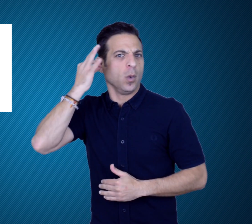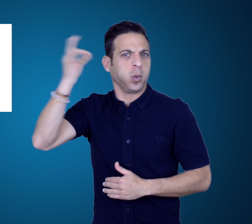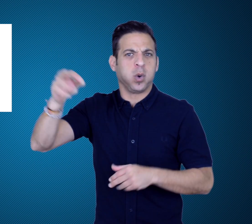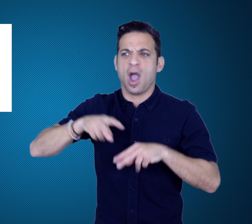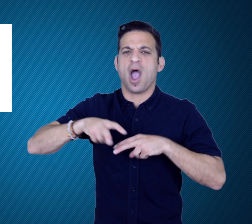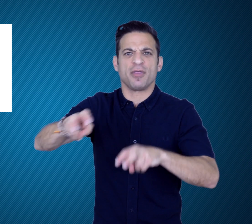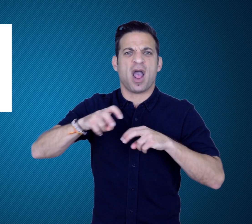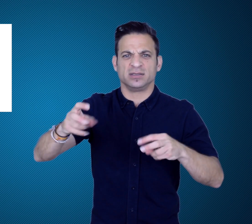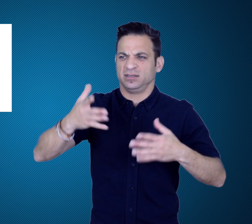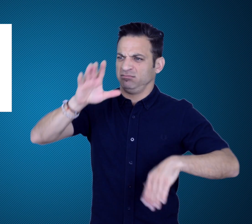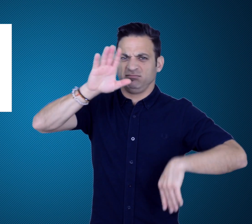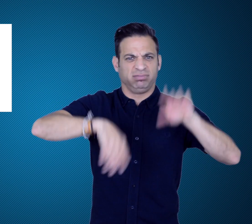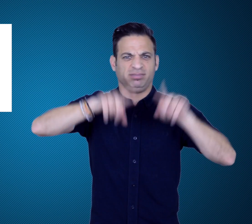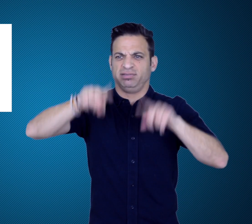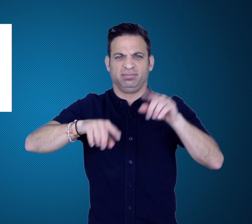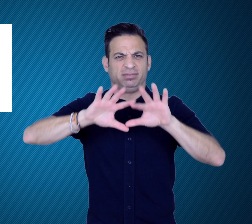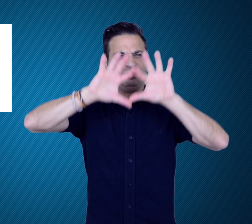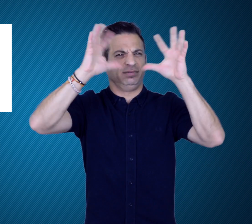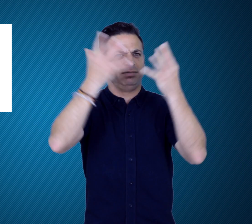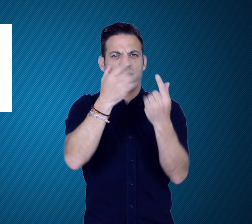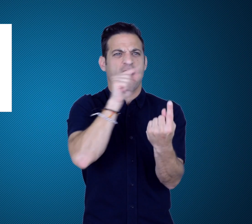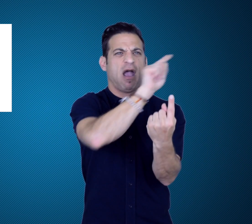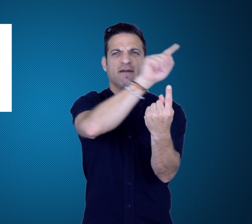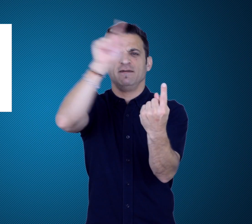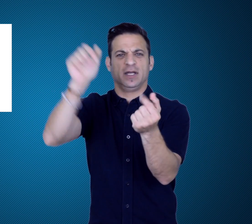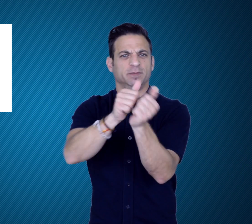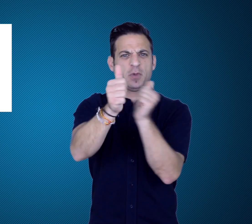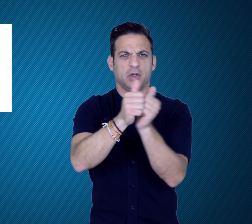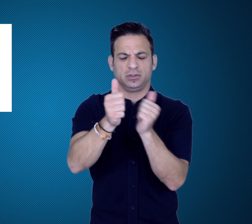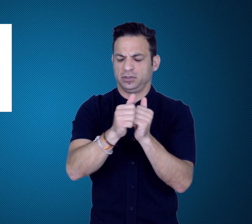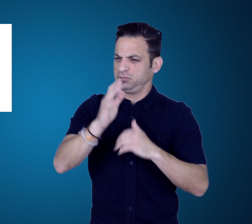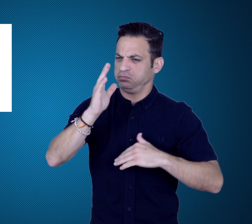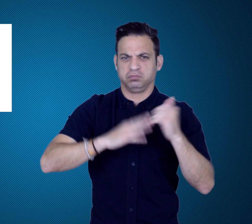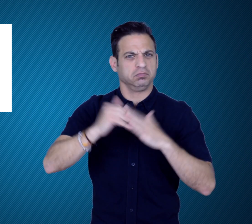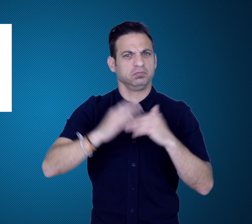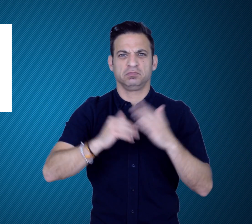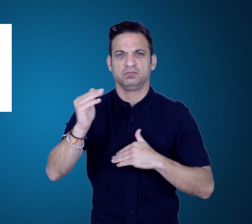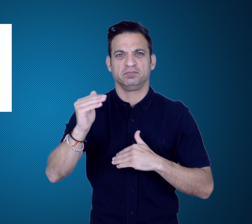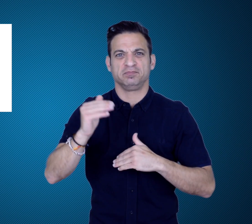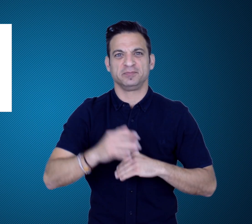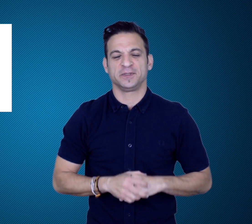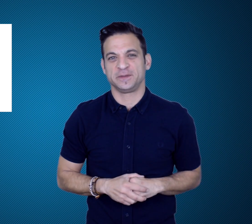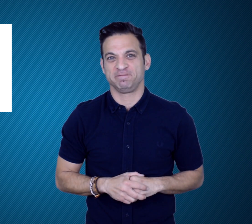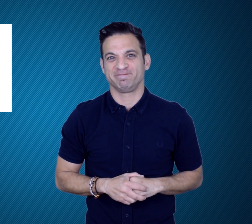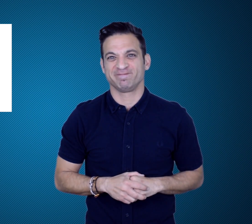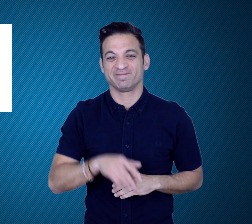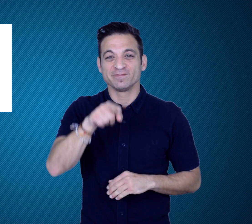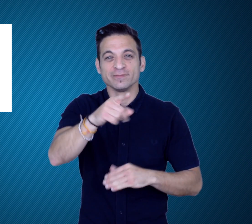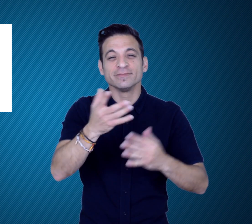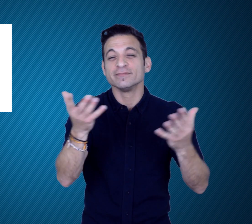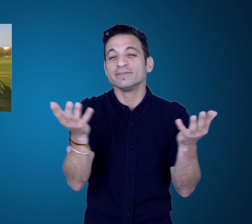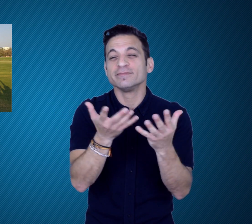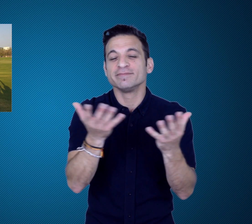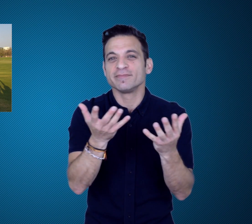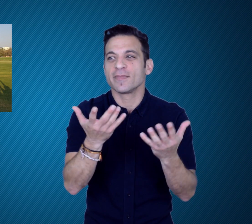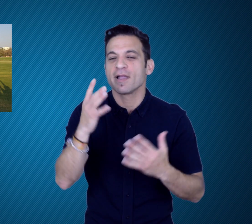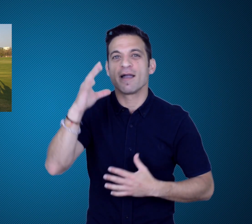by All India Sports Council of the Deaf to treat Deaf athletes